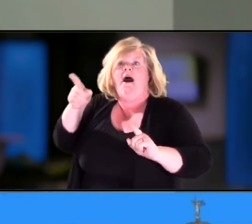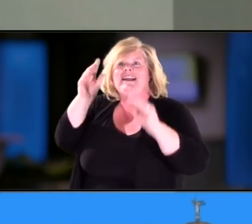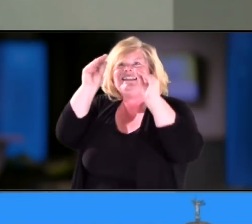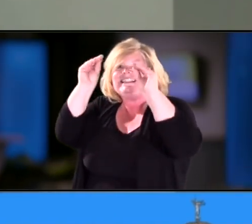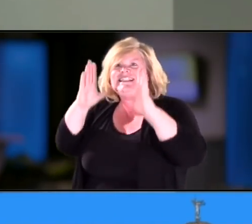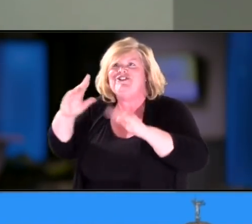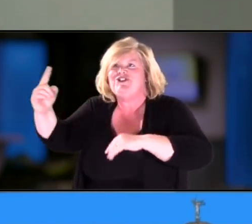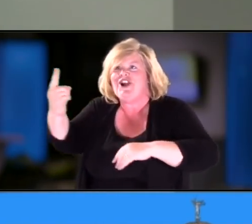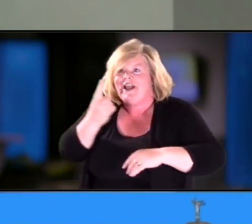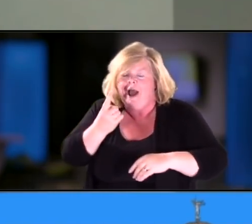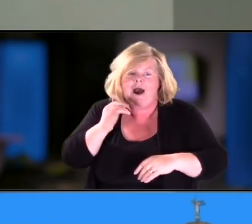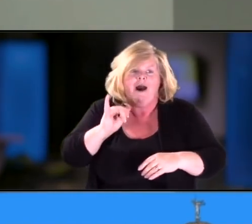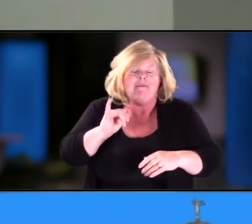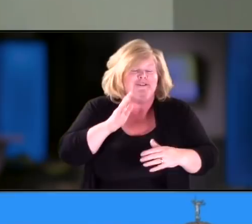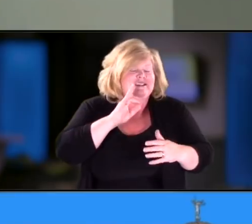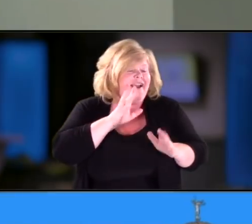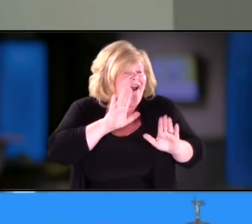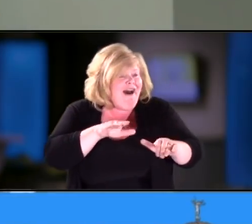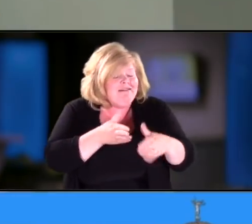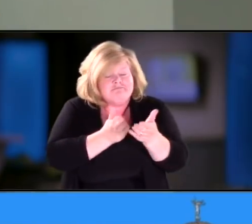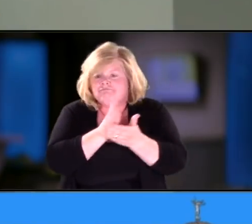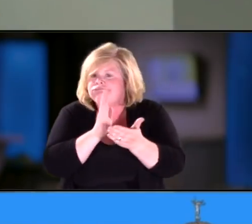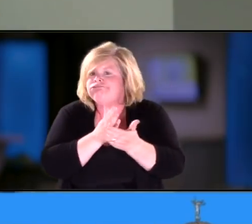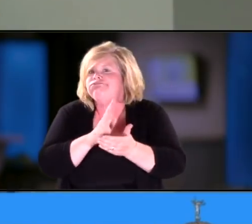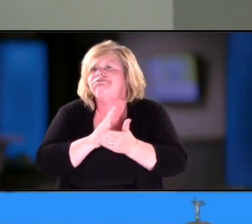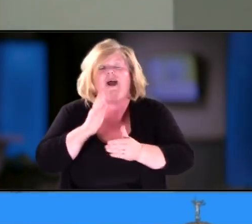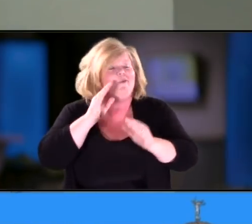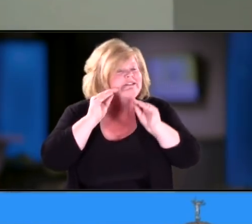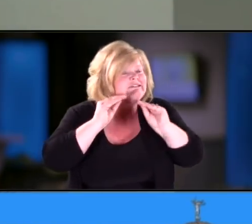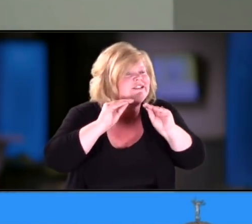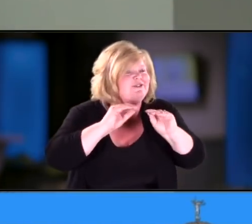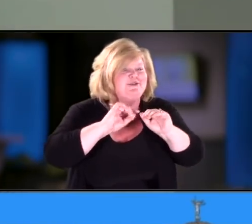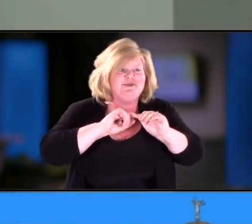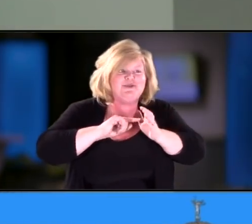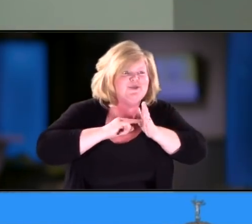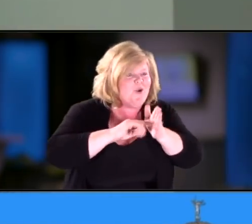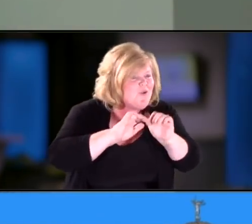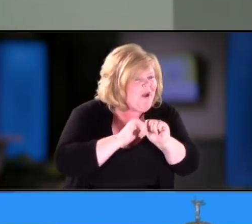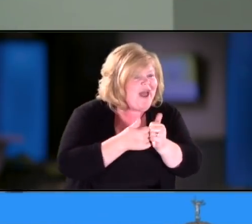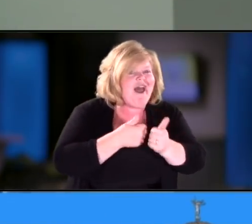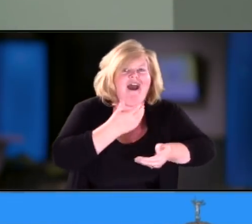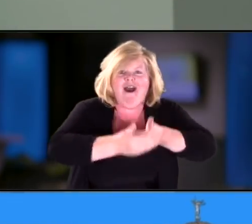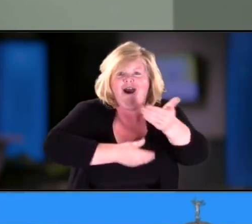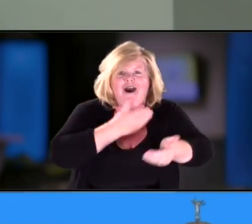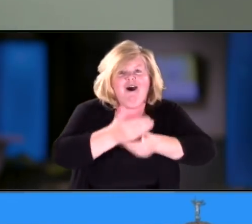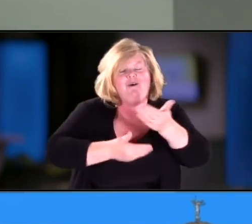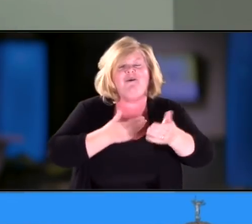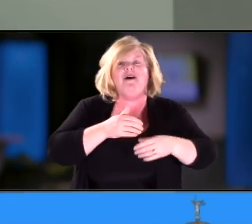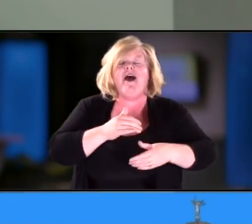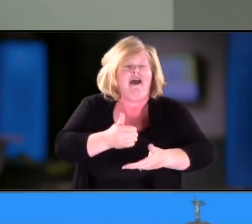she kind of was the one that was like, 'It's okay.' 'This is how we do this and this is how I'm going to help you do this.'